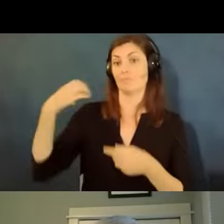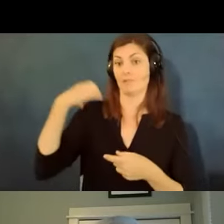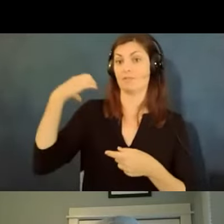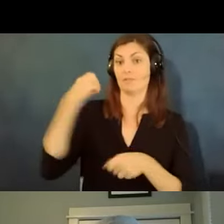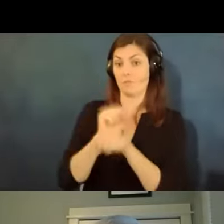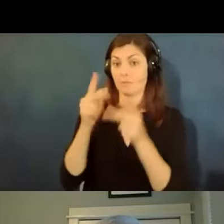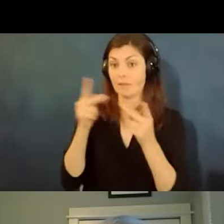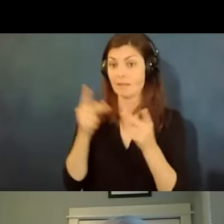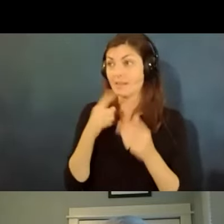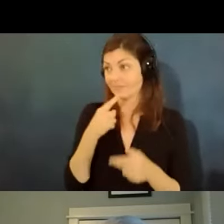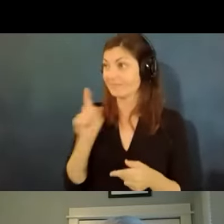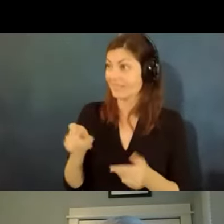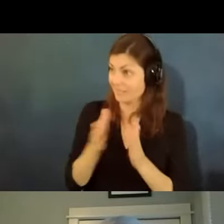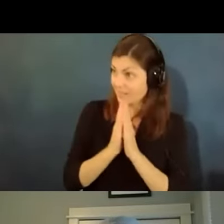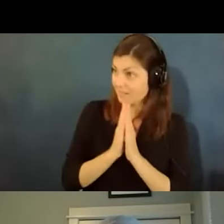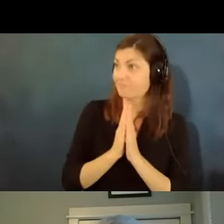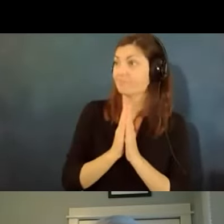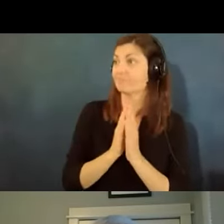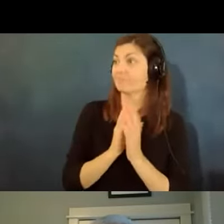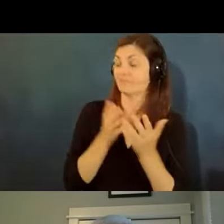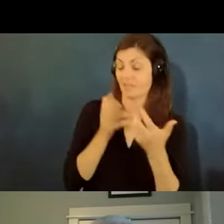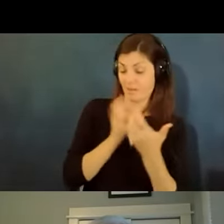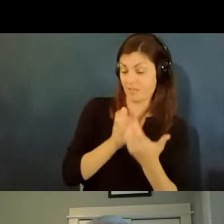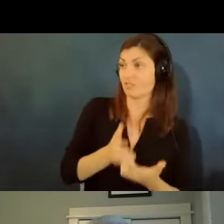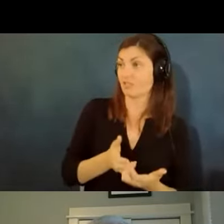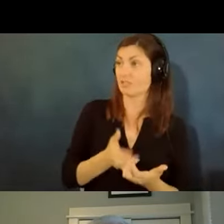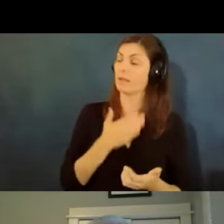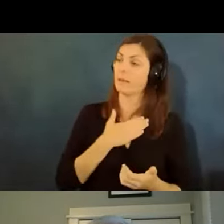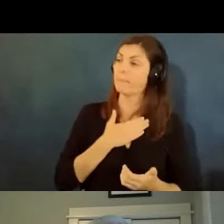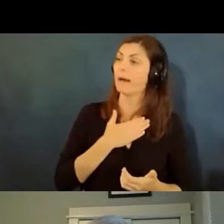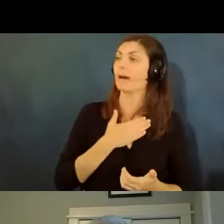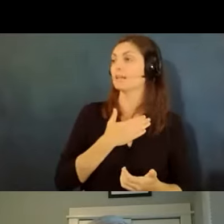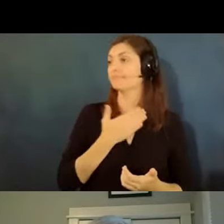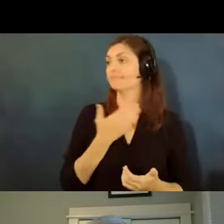i need an accommodation here's some information about my condition and possible accommodations